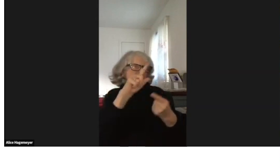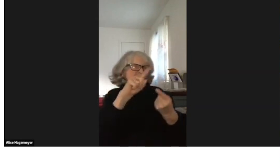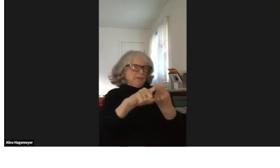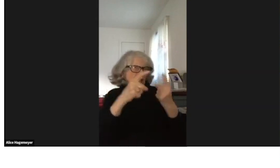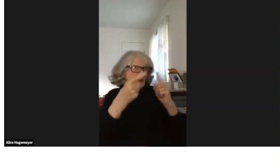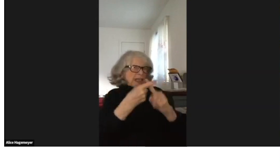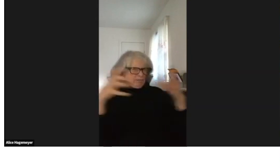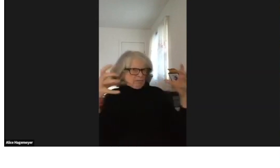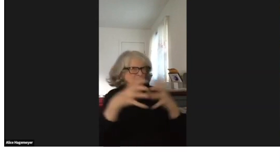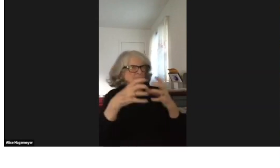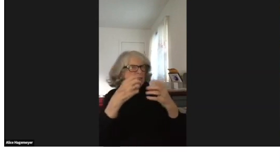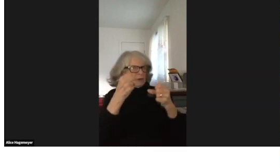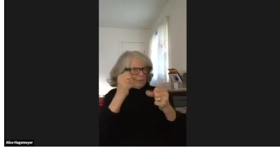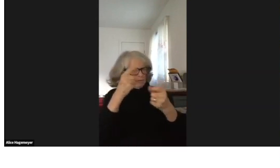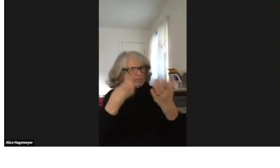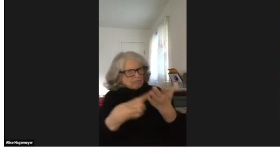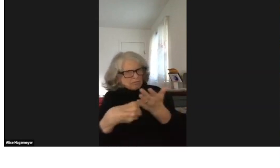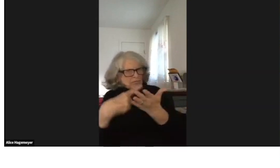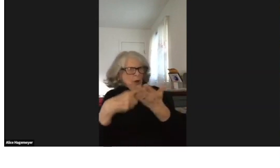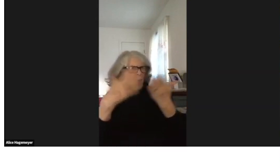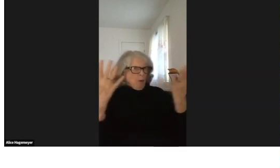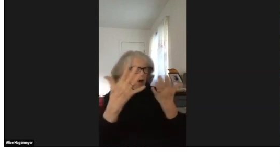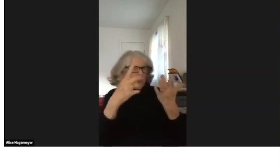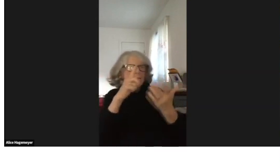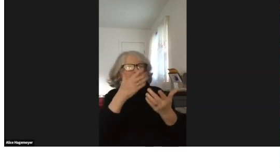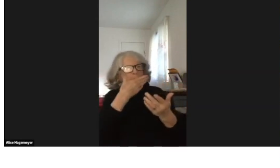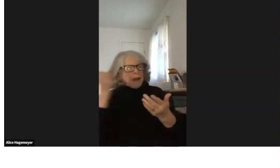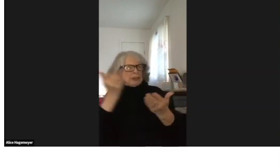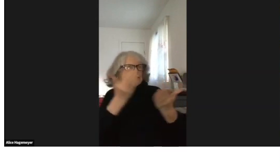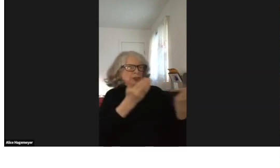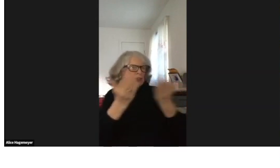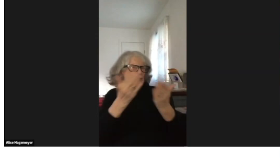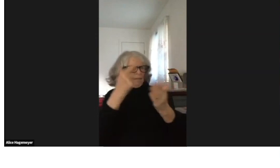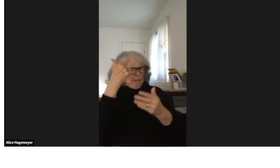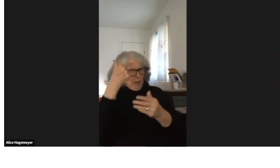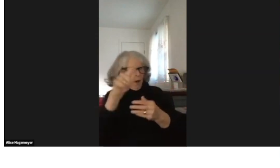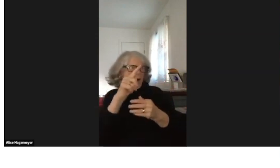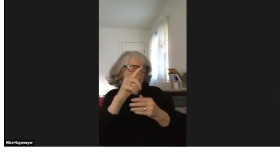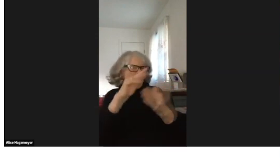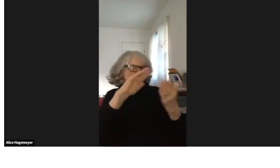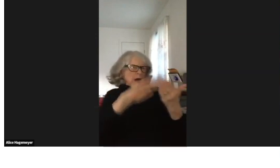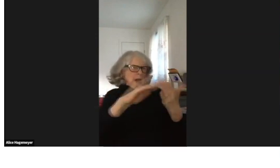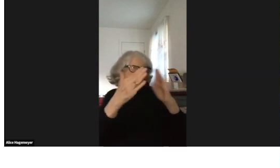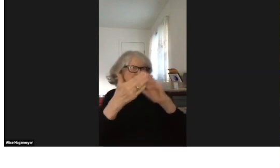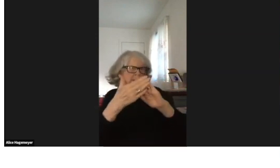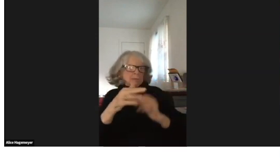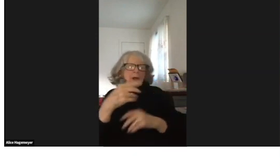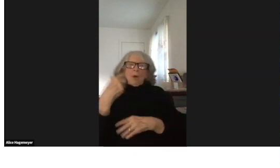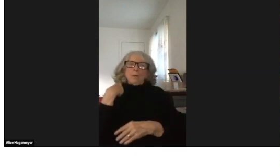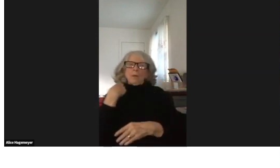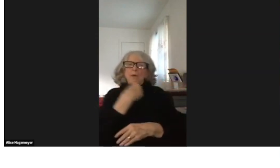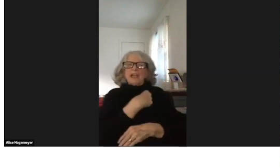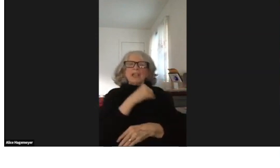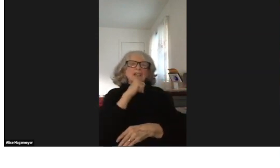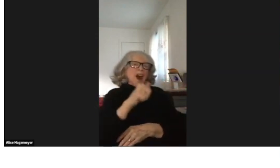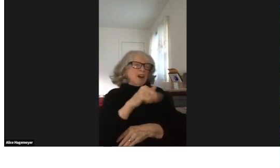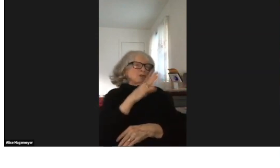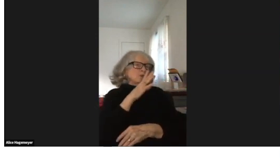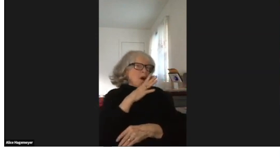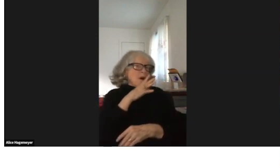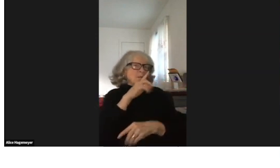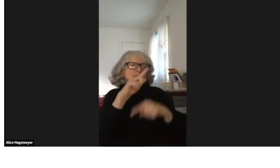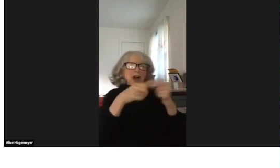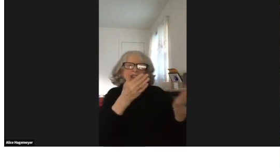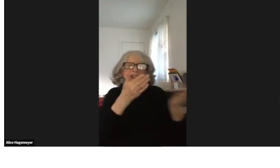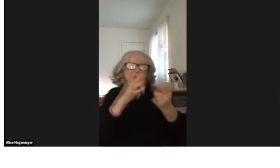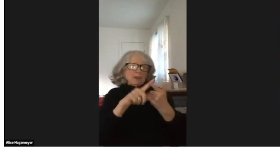It is up to the library friends to discuss what is the best way to serve the community.